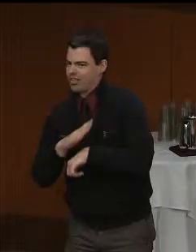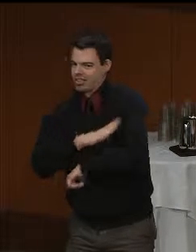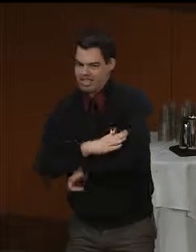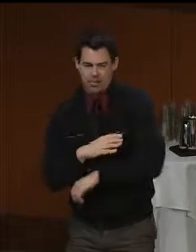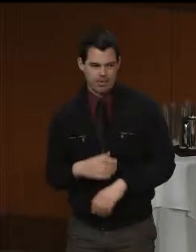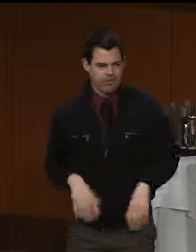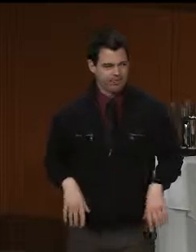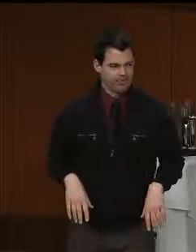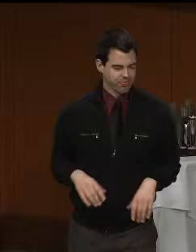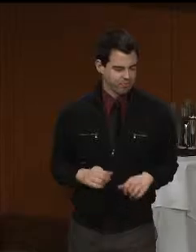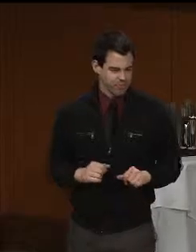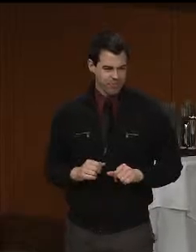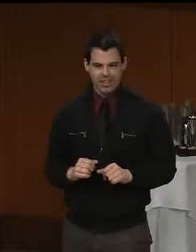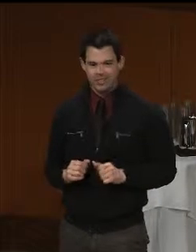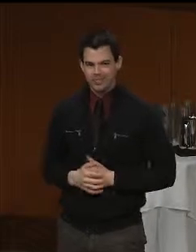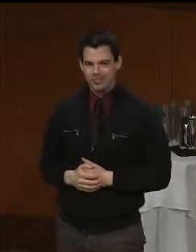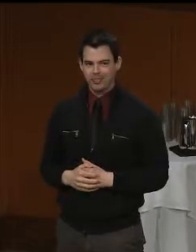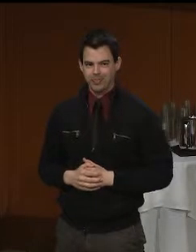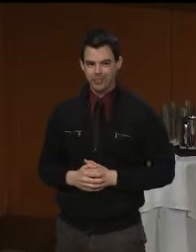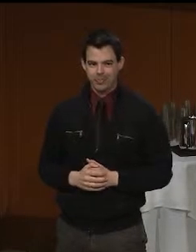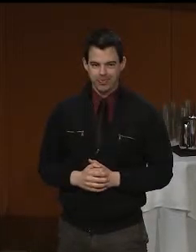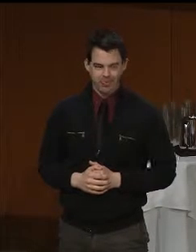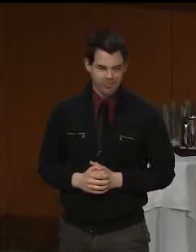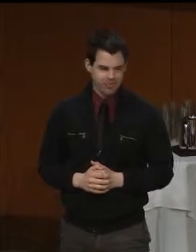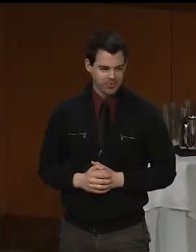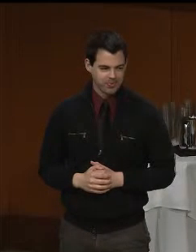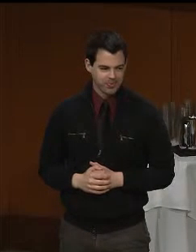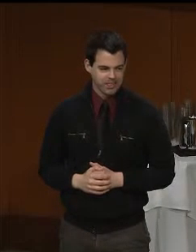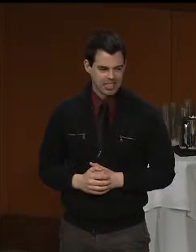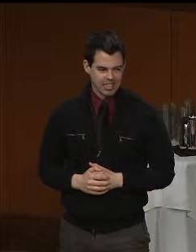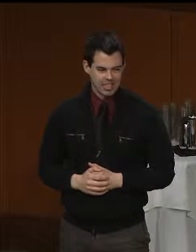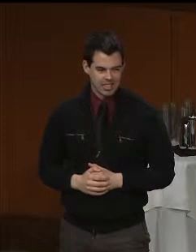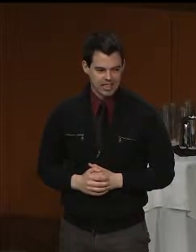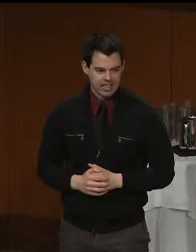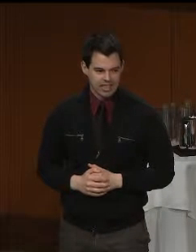The Executive of Health and Human Services represents half of state government,